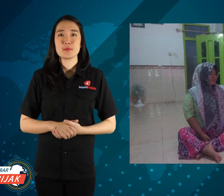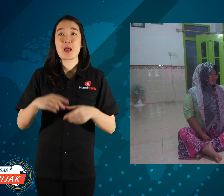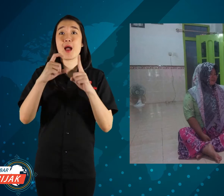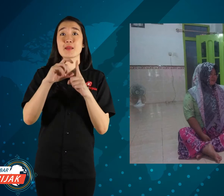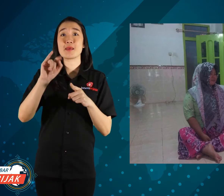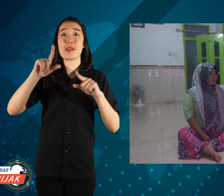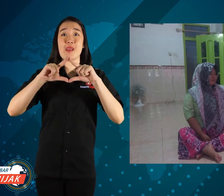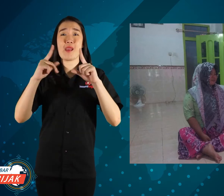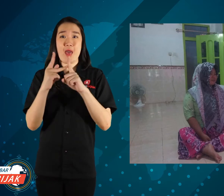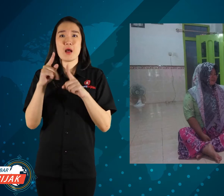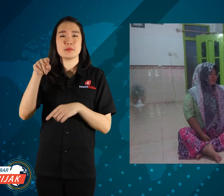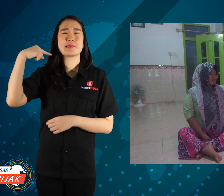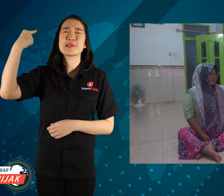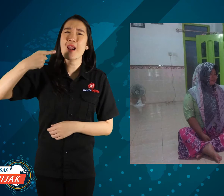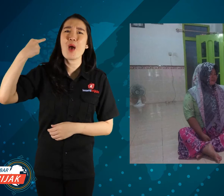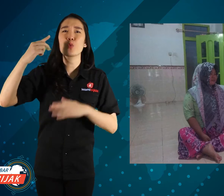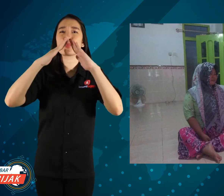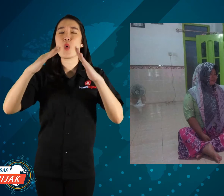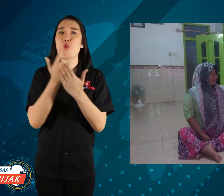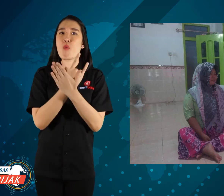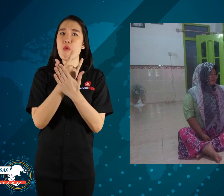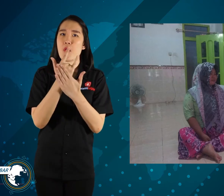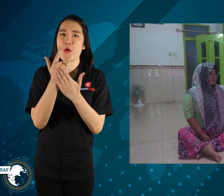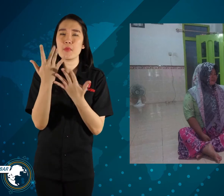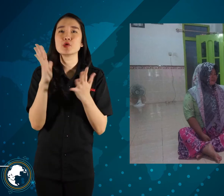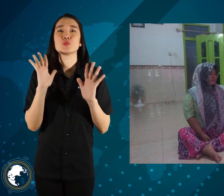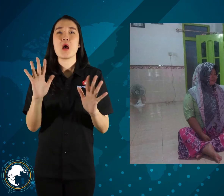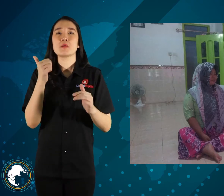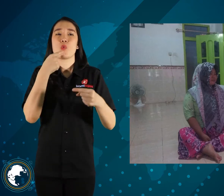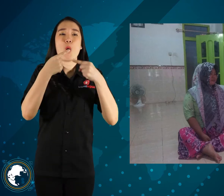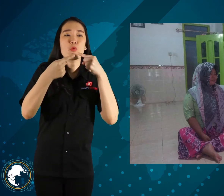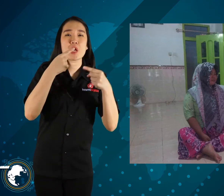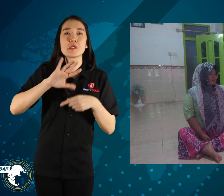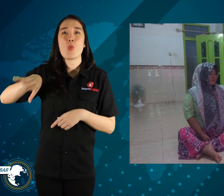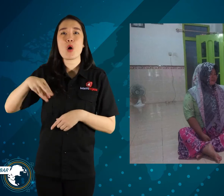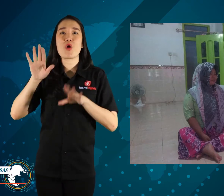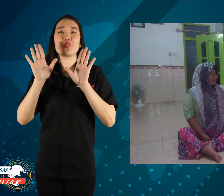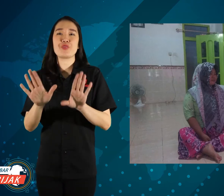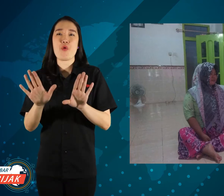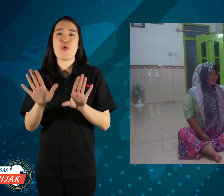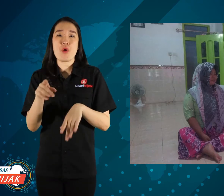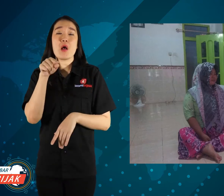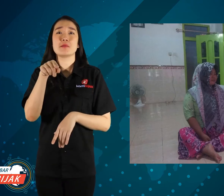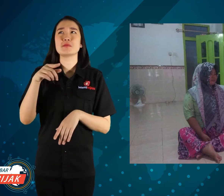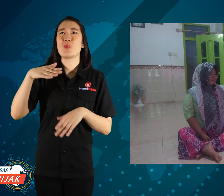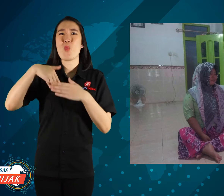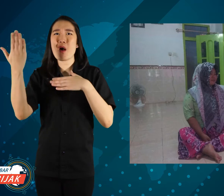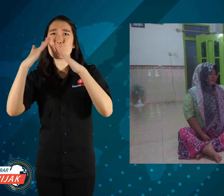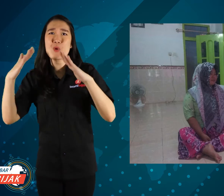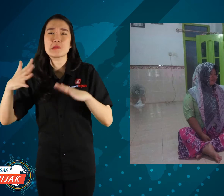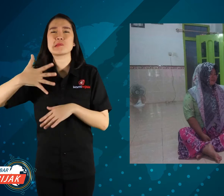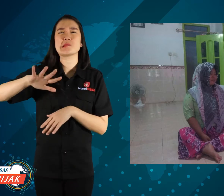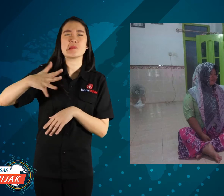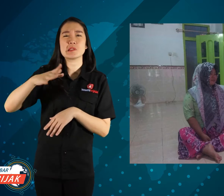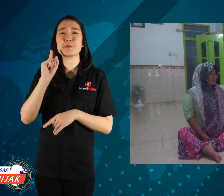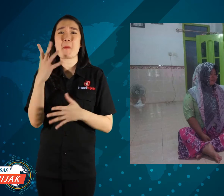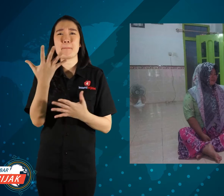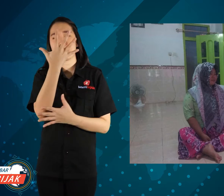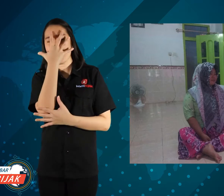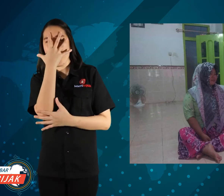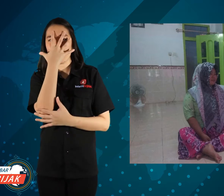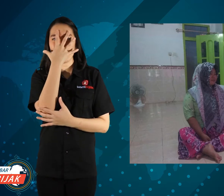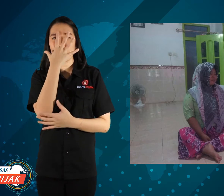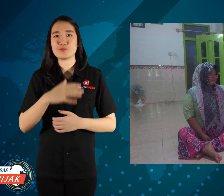Dilah always stay at home and interact only with family, rarely leave the house, because of shame.